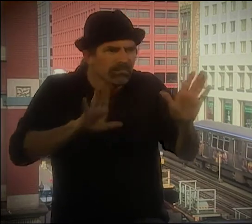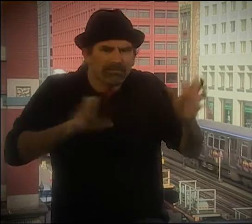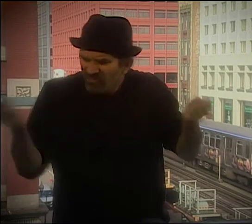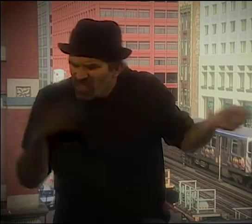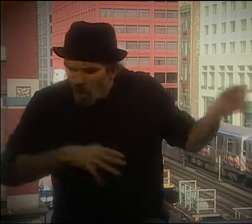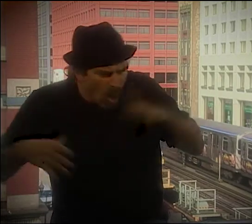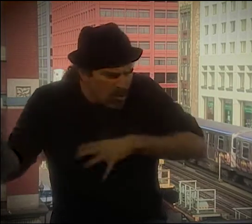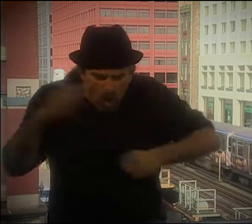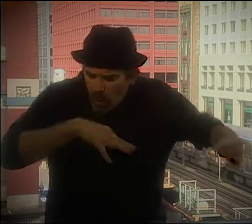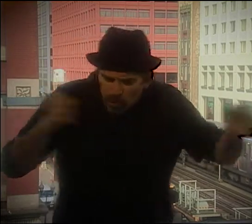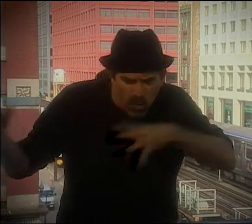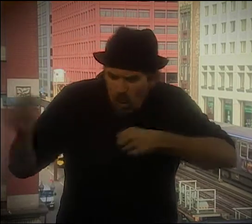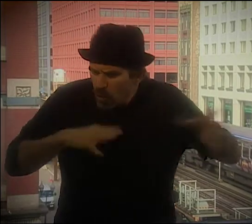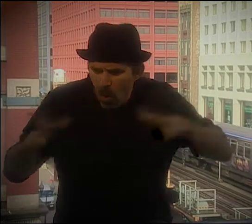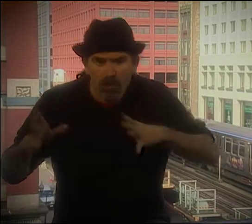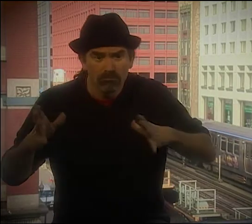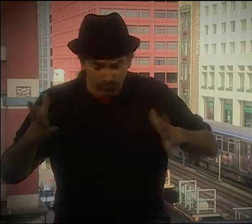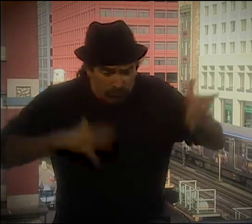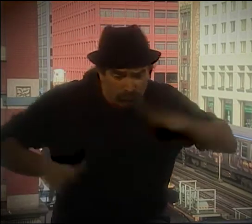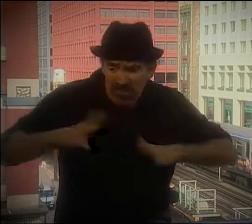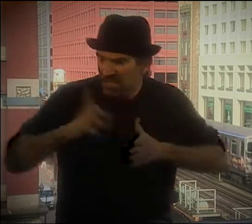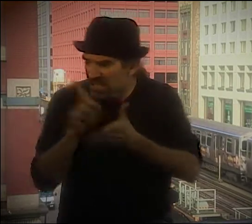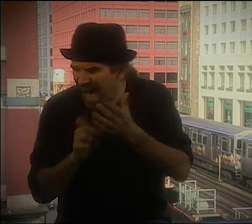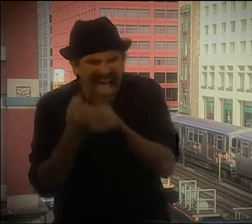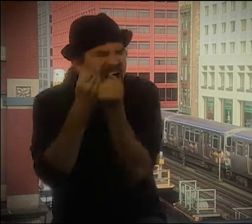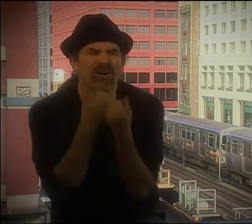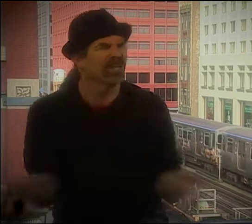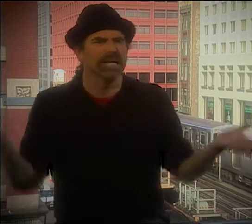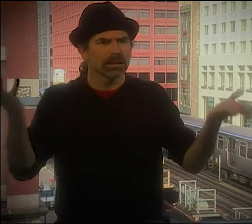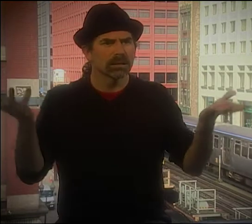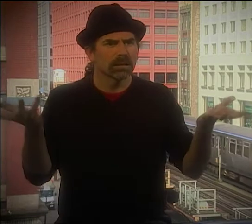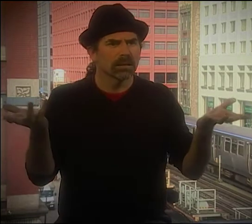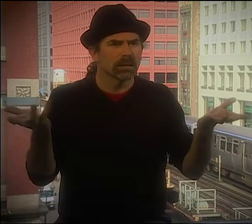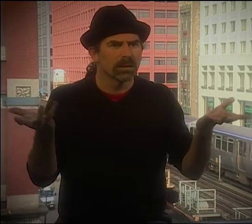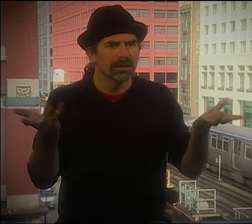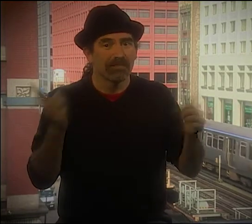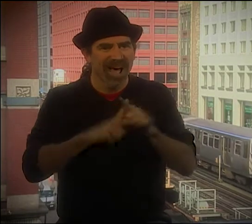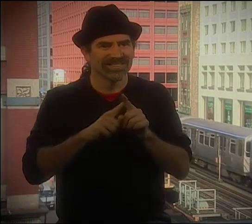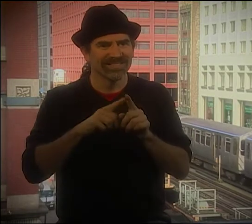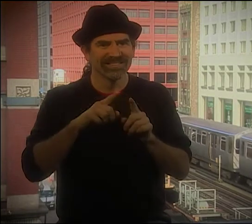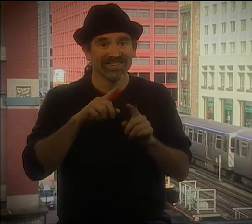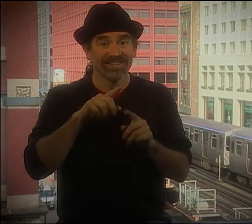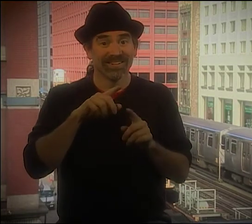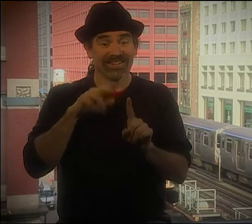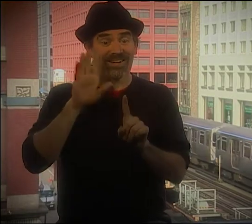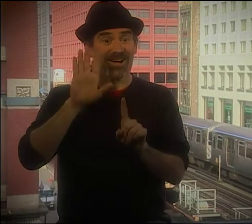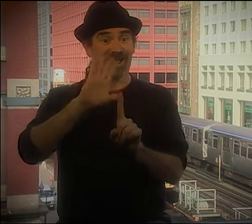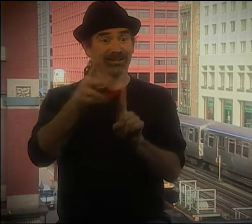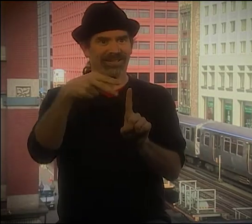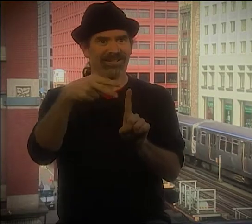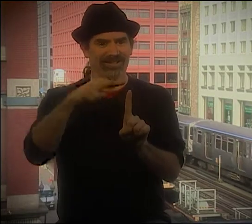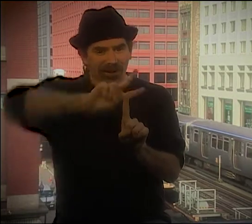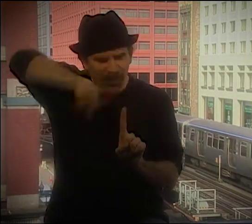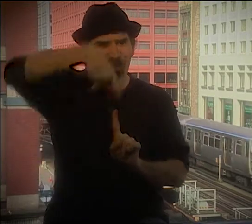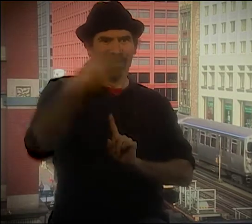PLUS, THEY'RE ALL COMING UP WITH ALL SORT OF CREATIVE THINGS THEMSELVES, BUILDING A SCRIPT TOGETHER, NOT WORKING